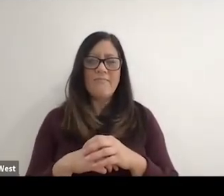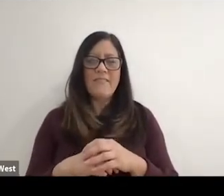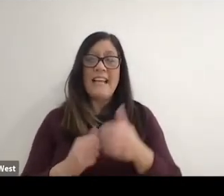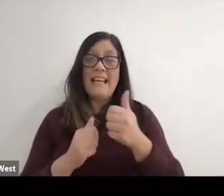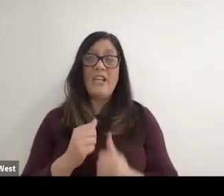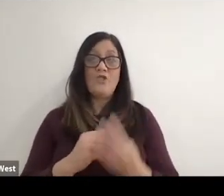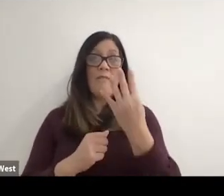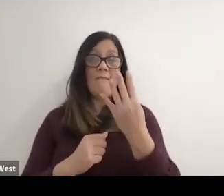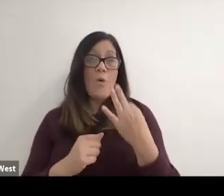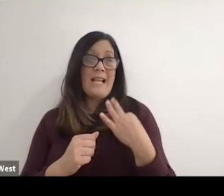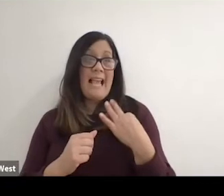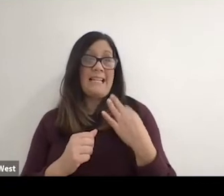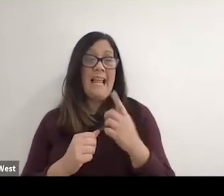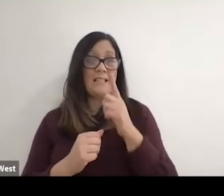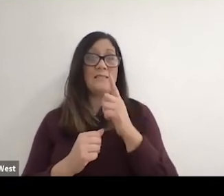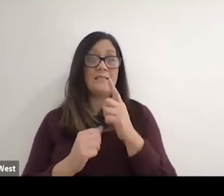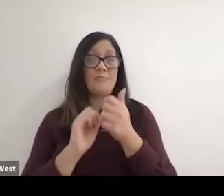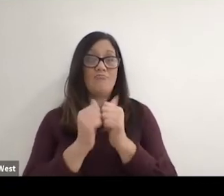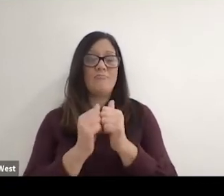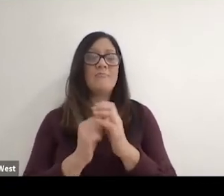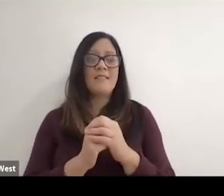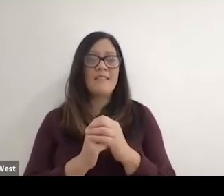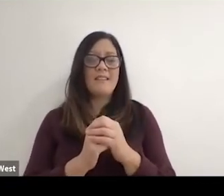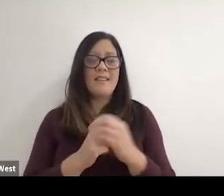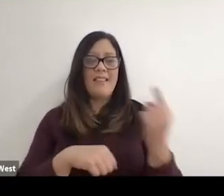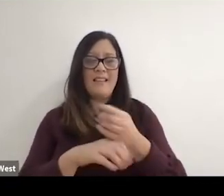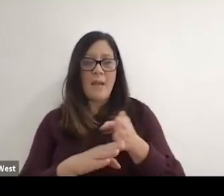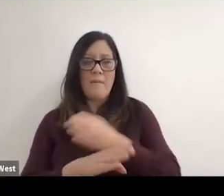and each of the four candidates that day before had been given an A4 sheet